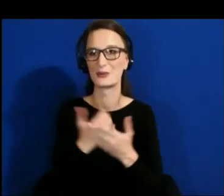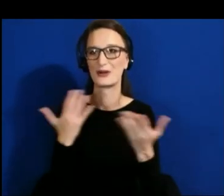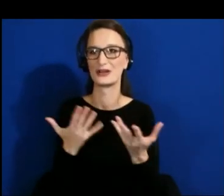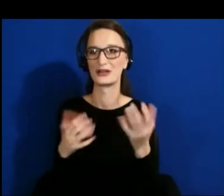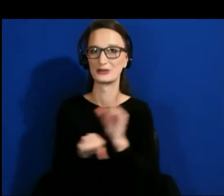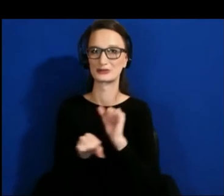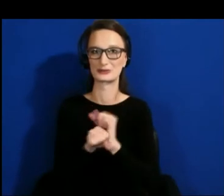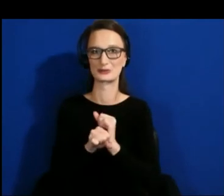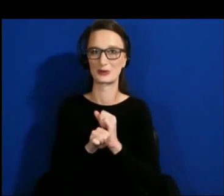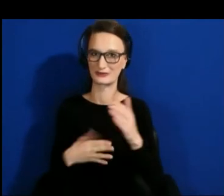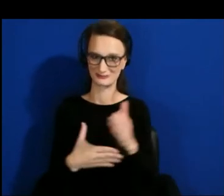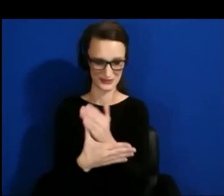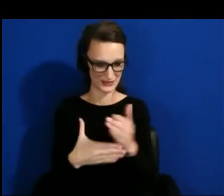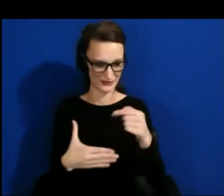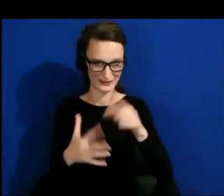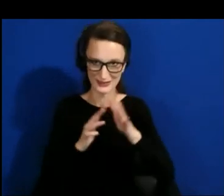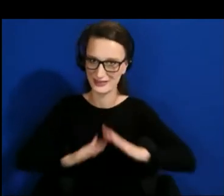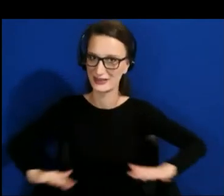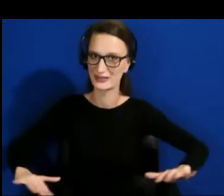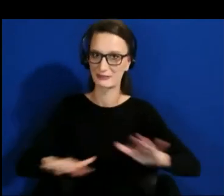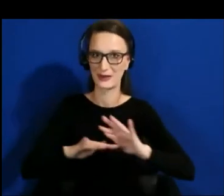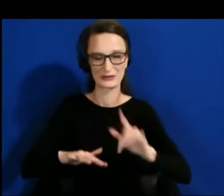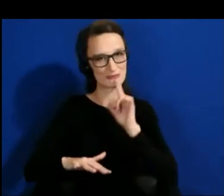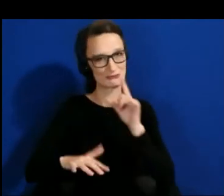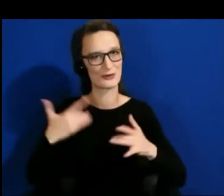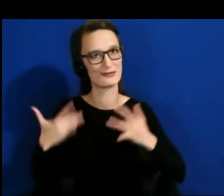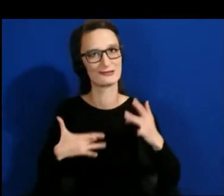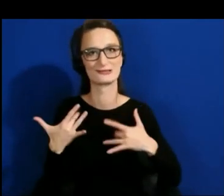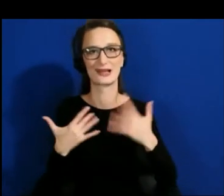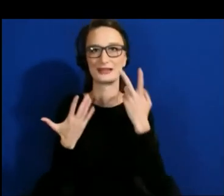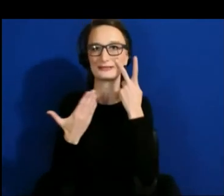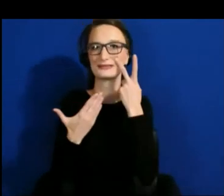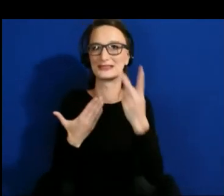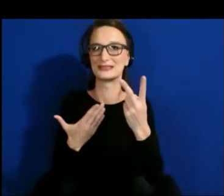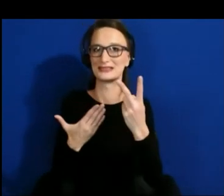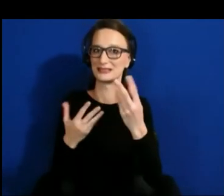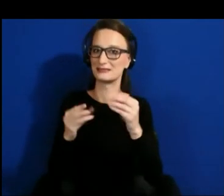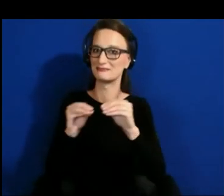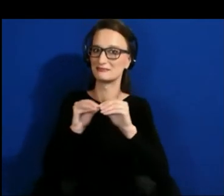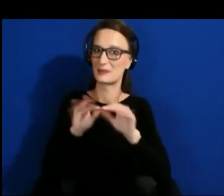So I am really excited about what I have seen and published.